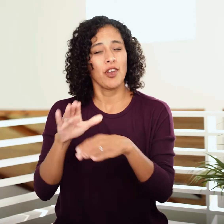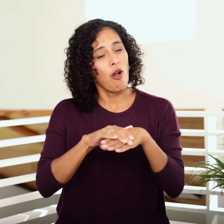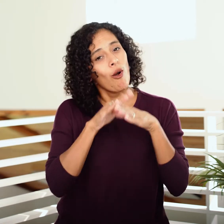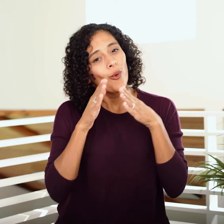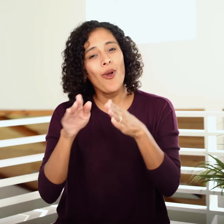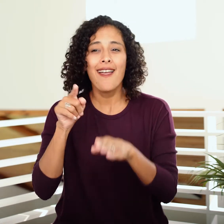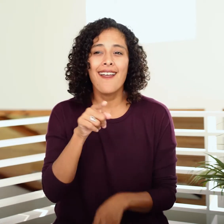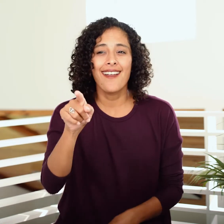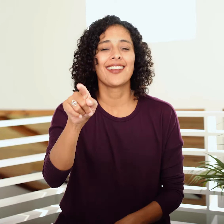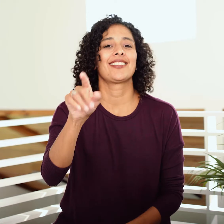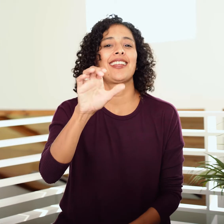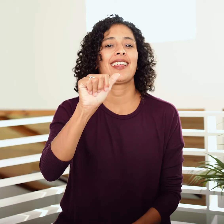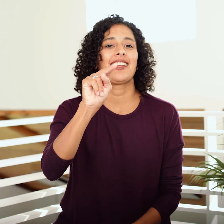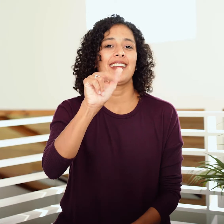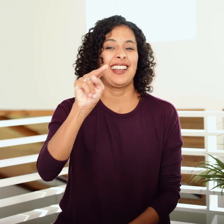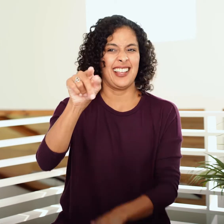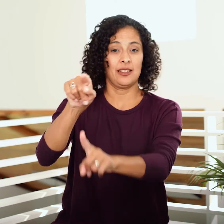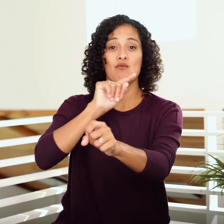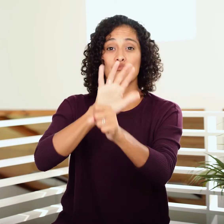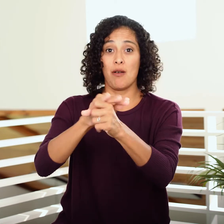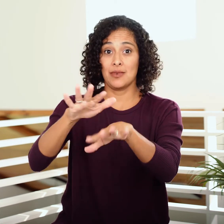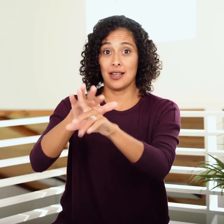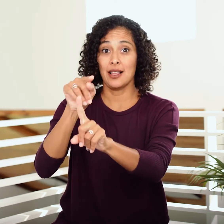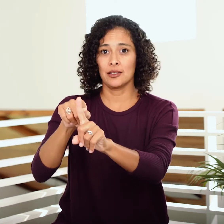They’re on their way to Canaan, the promised land.